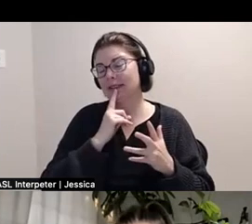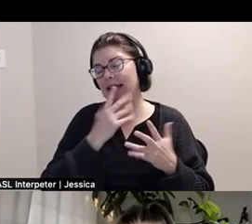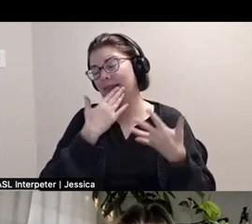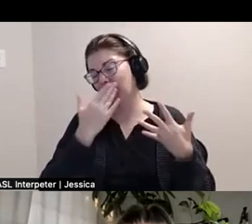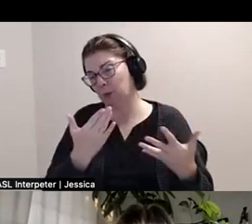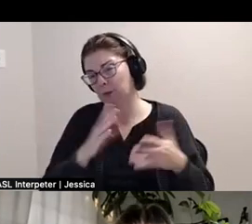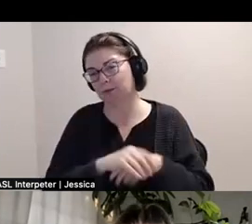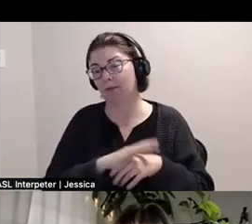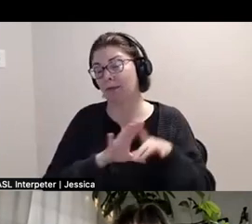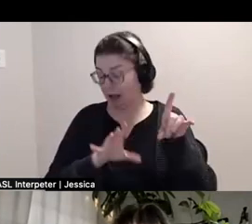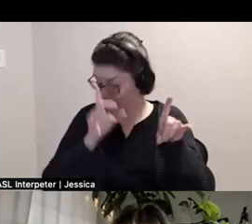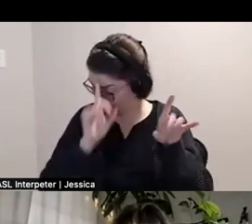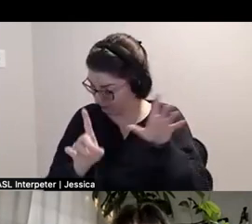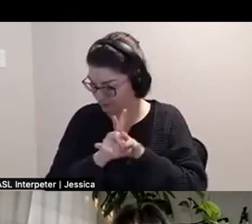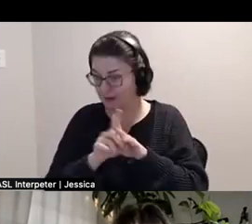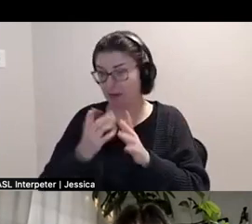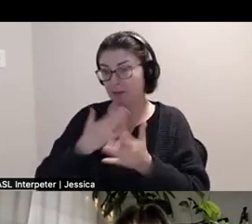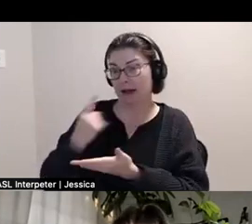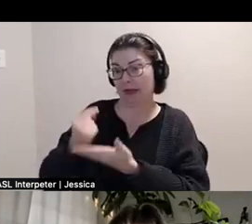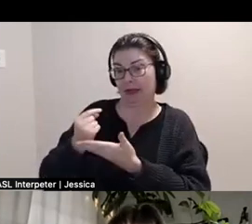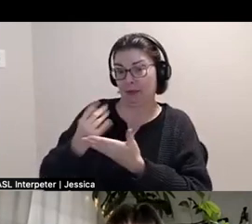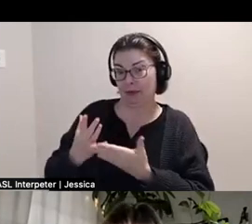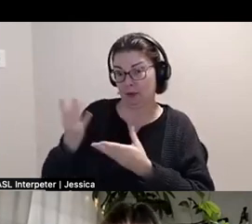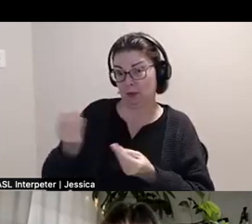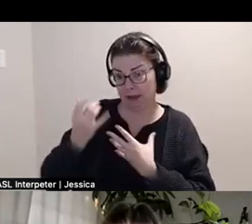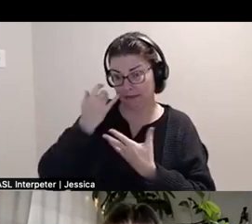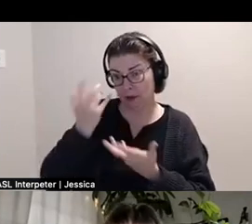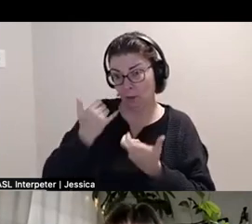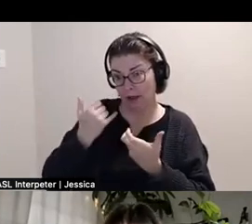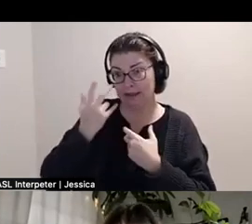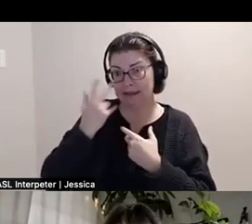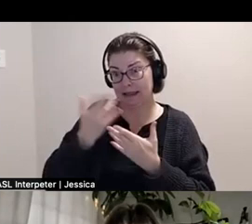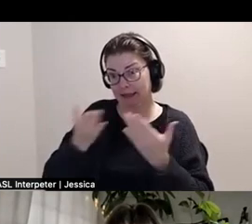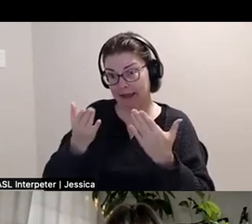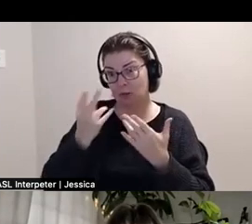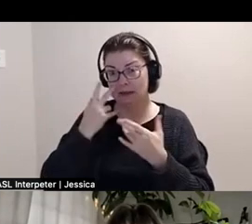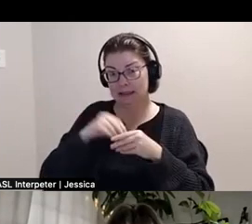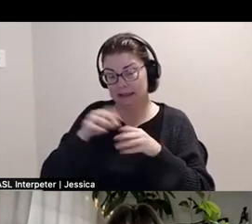My therapist told me that if I wanted to see the things I wanted to see in a space that I would have to try to build